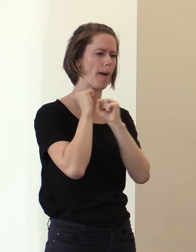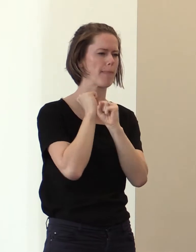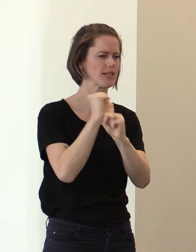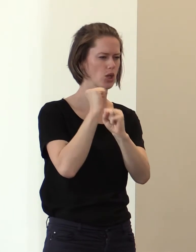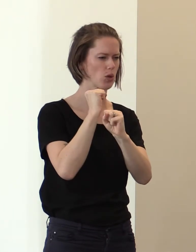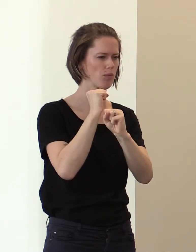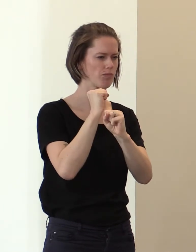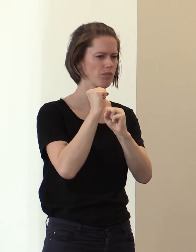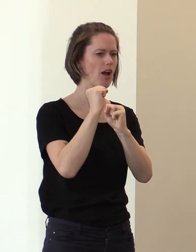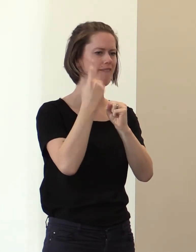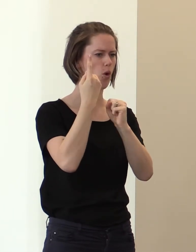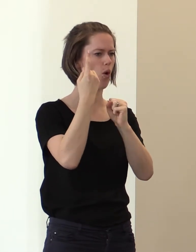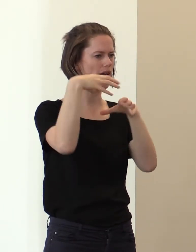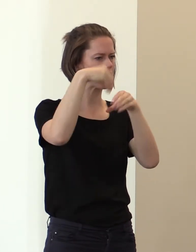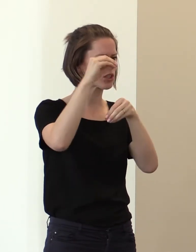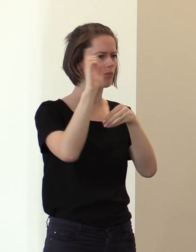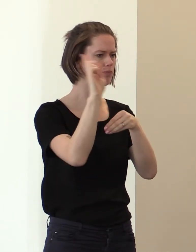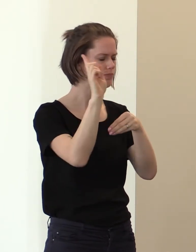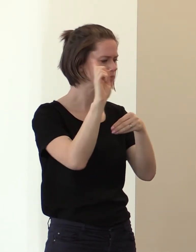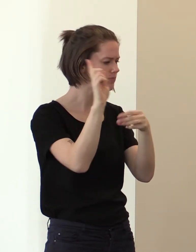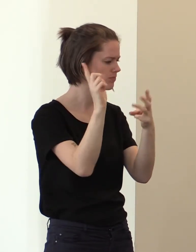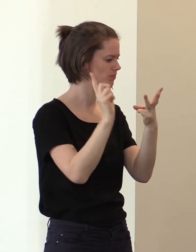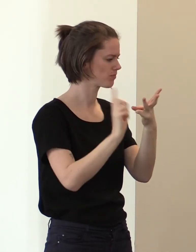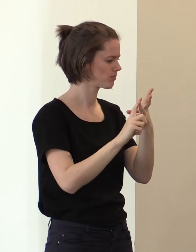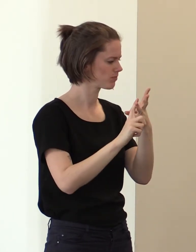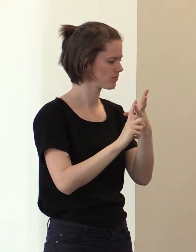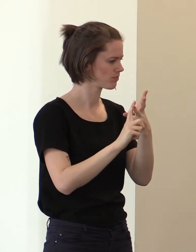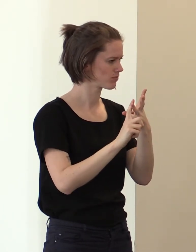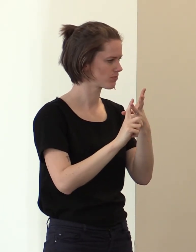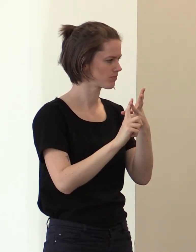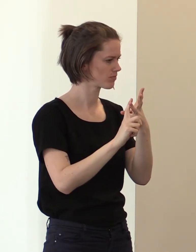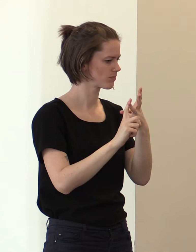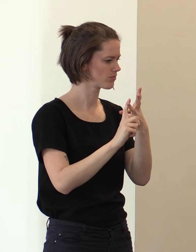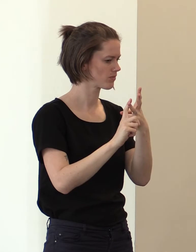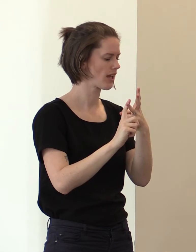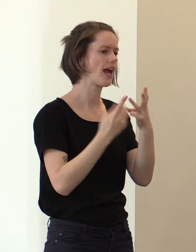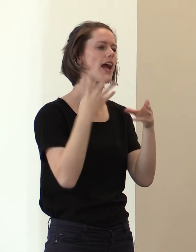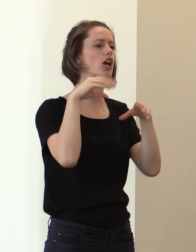as a high election priority is building an inclusive education system